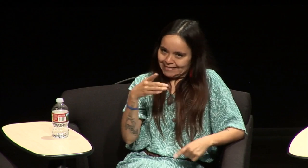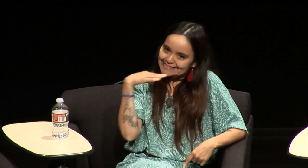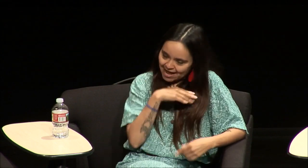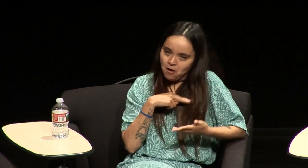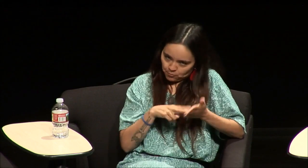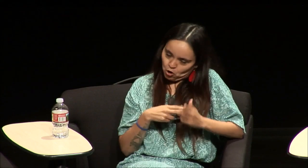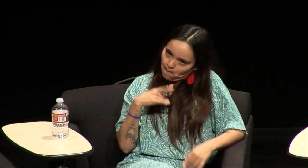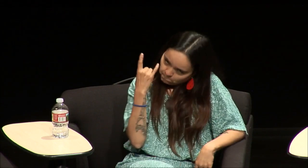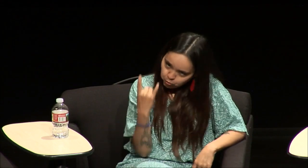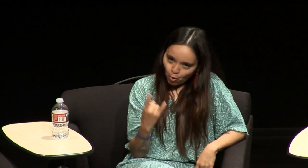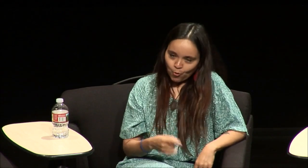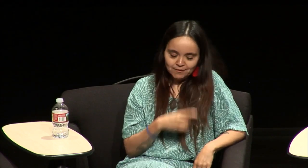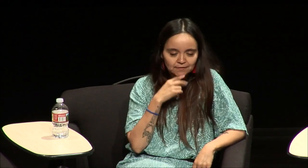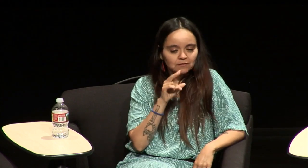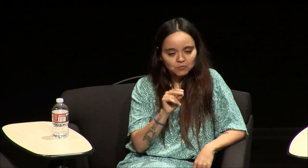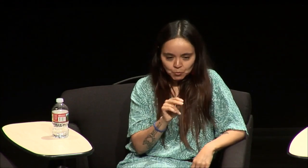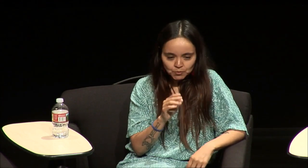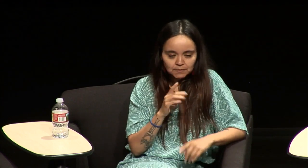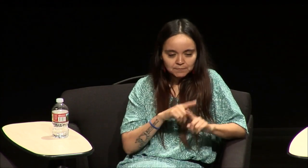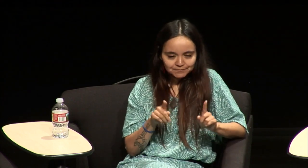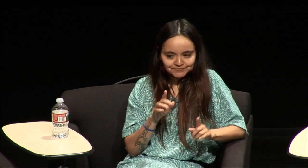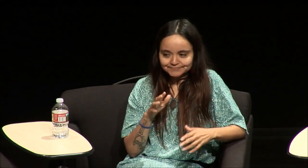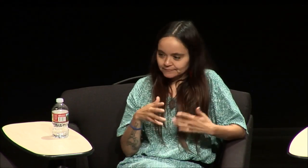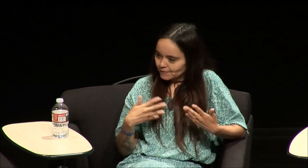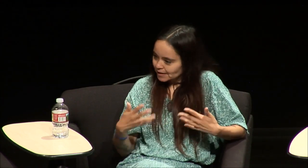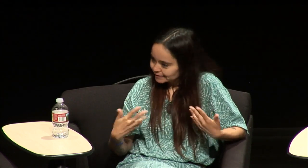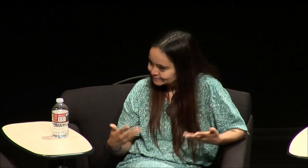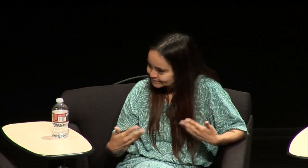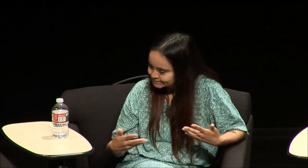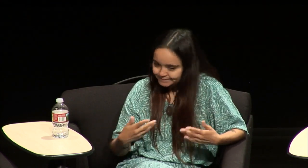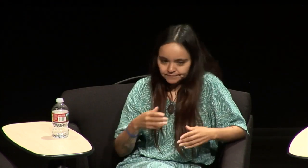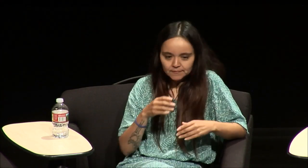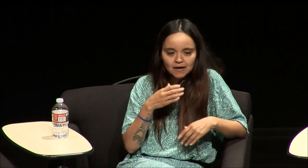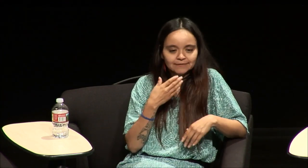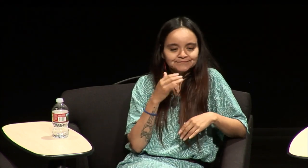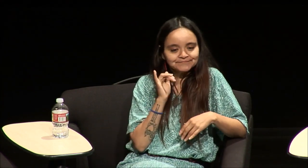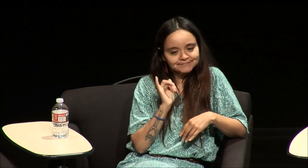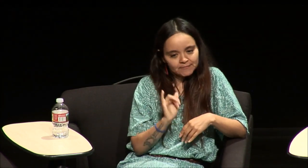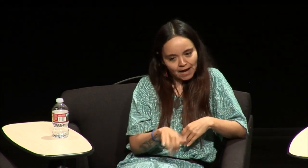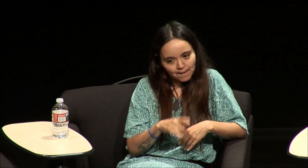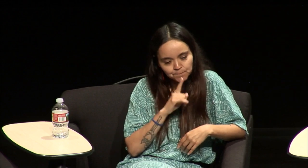thought it meant she was lying" and the teachers it was like "no it means uh it